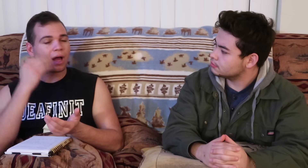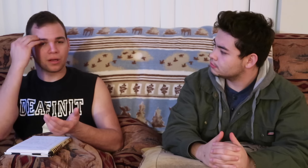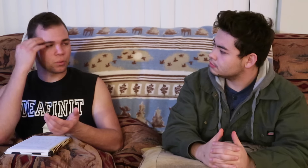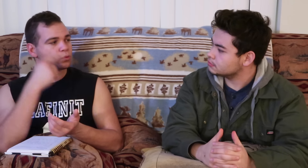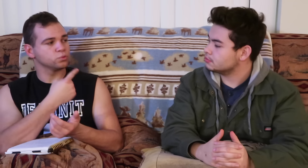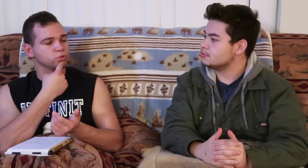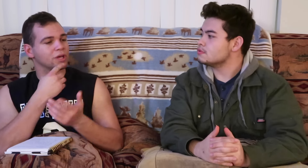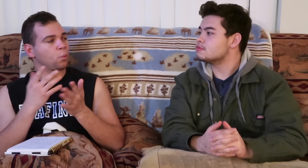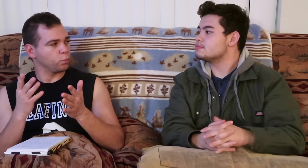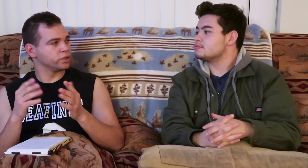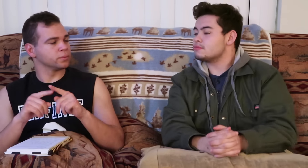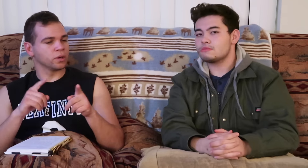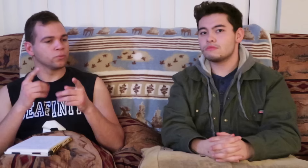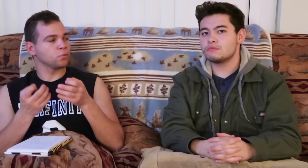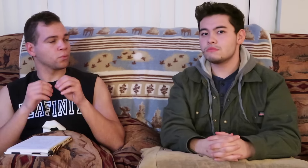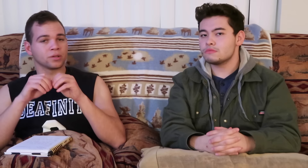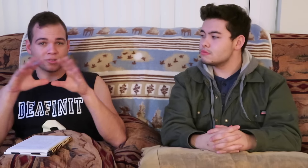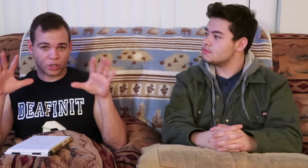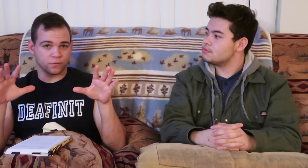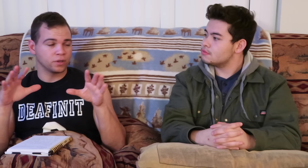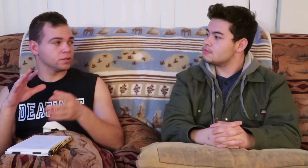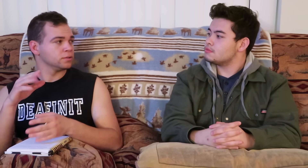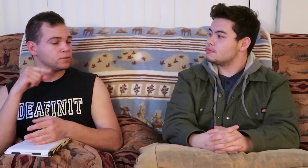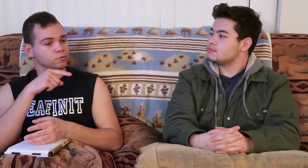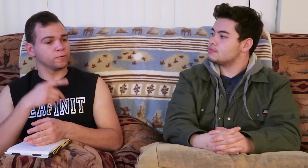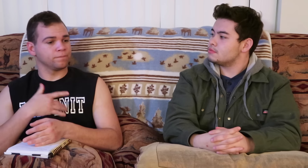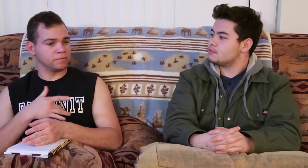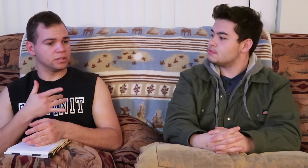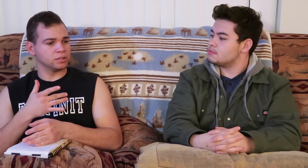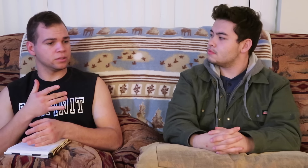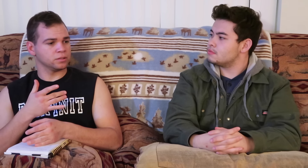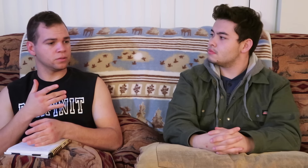i know you said this already but i want to clarify, do you feel